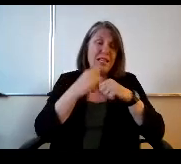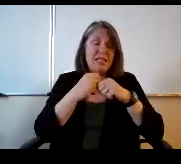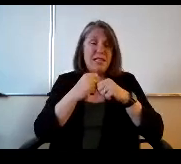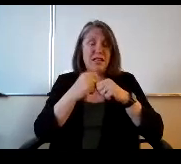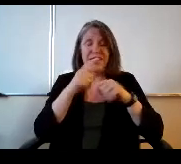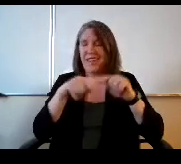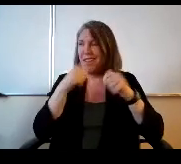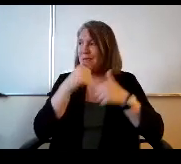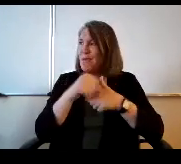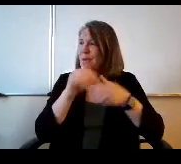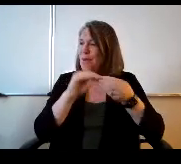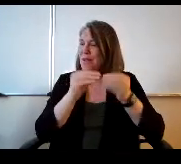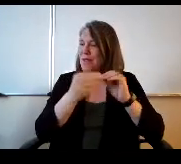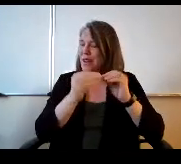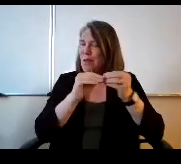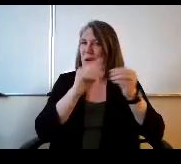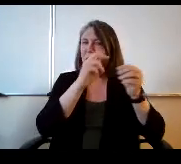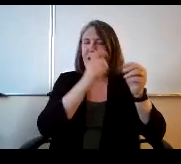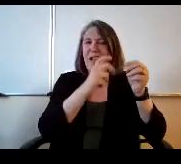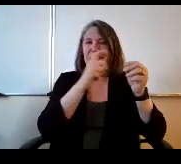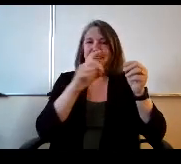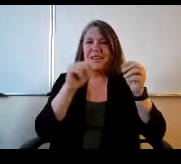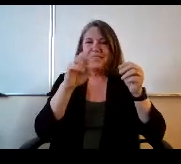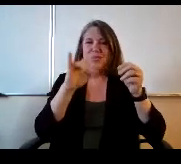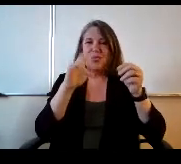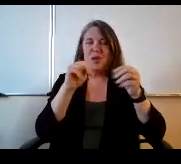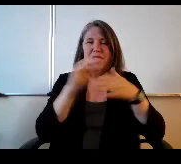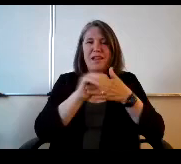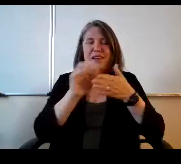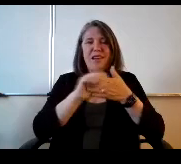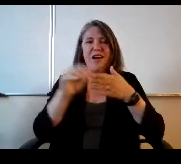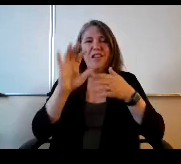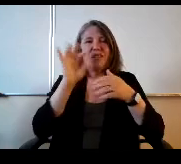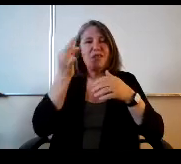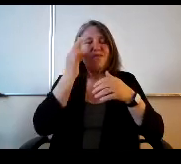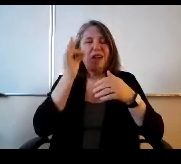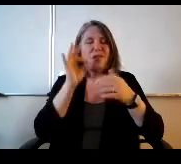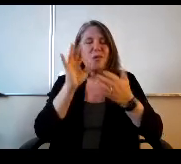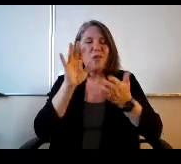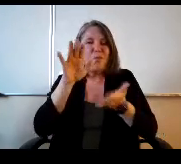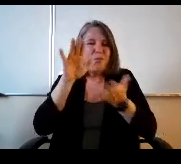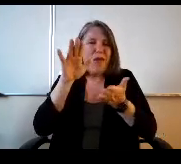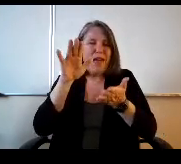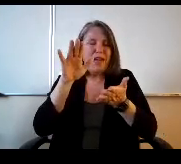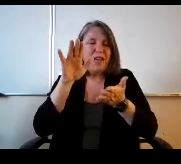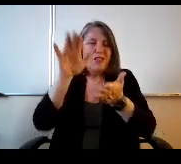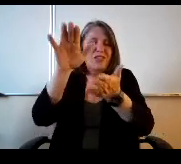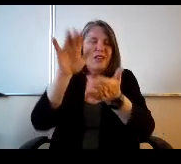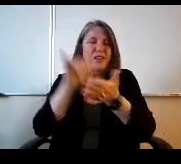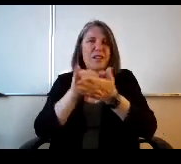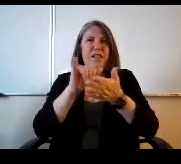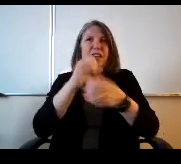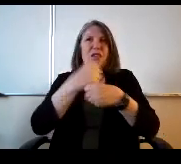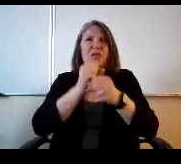the number ** trillion dollar federal package created an S or three.